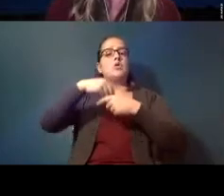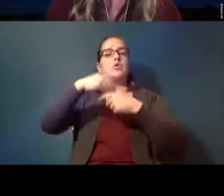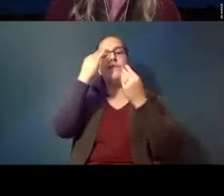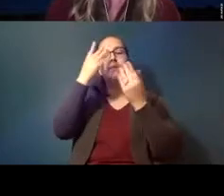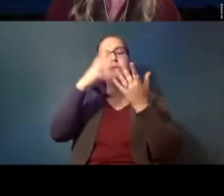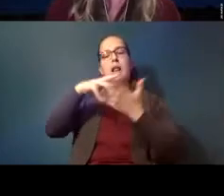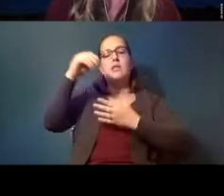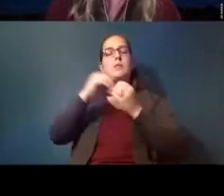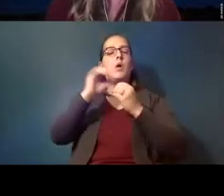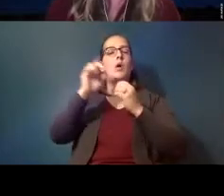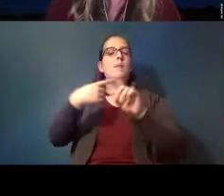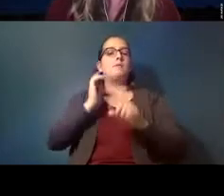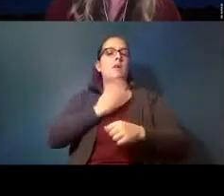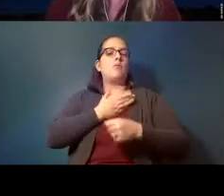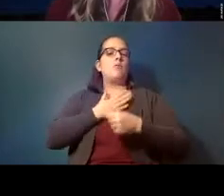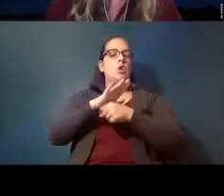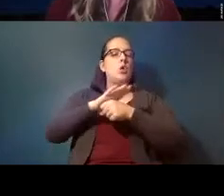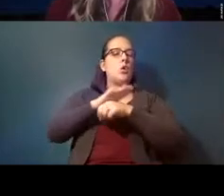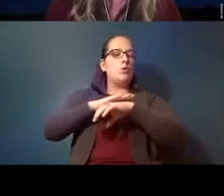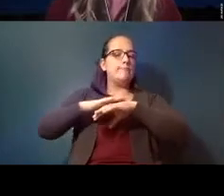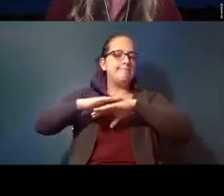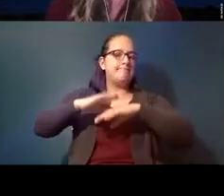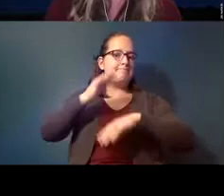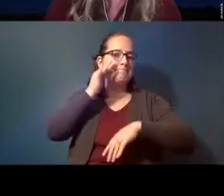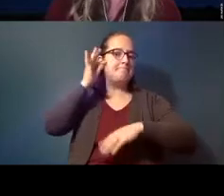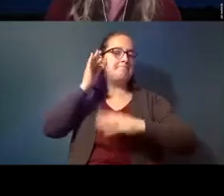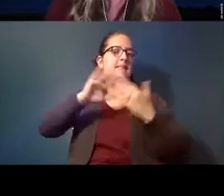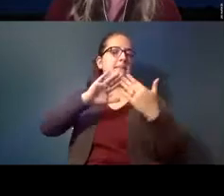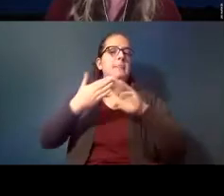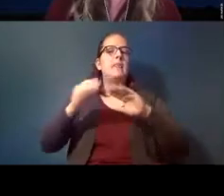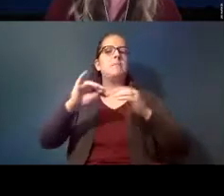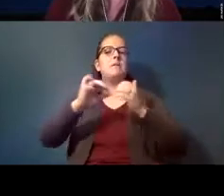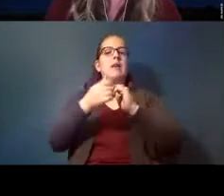our local native american communities and how you can contribute to the confederated